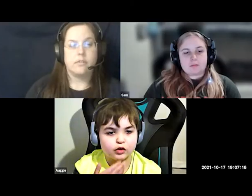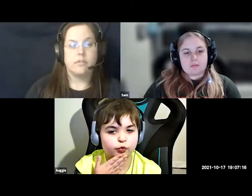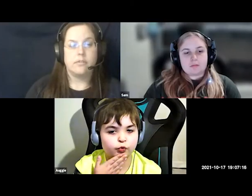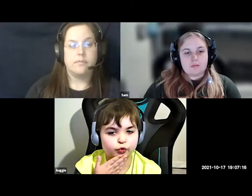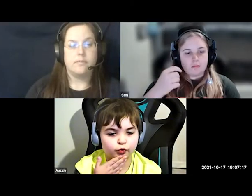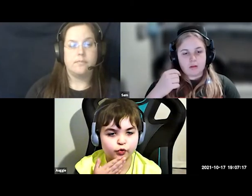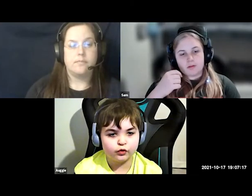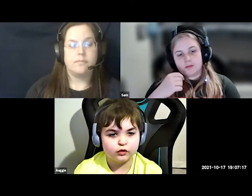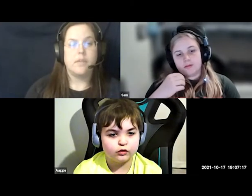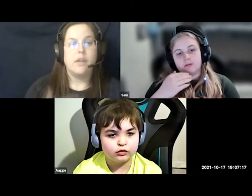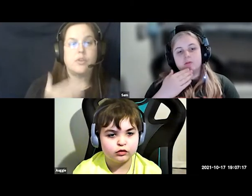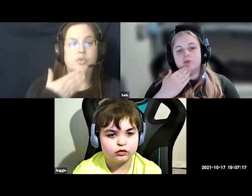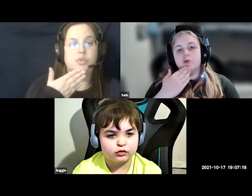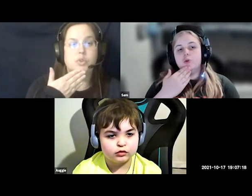two two